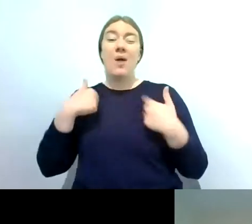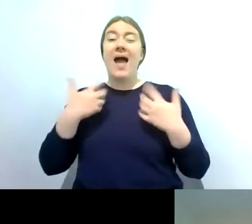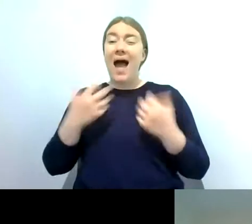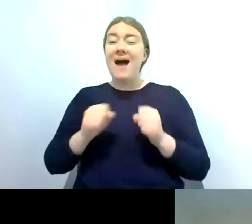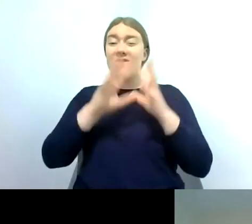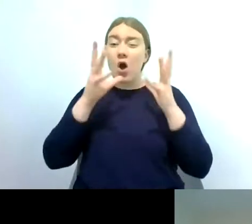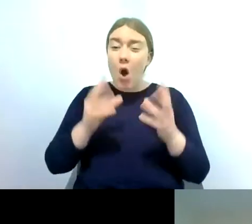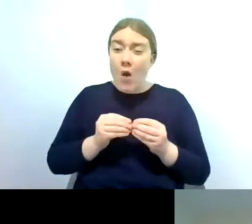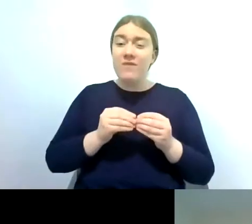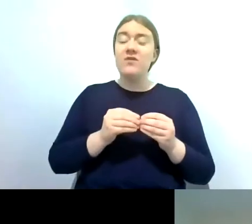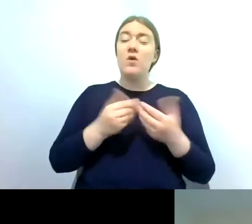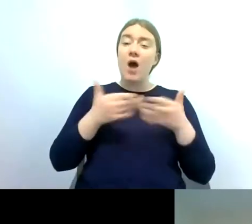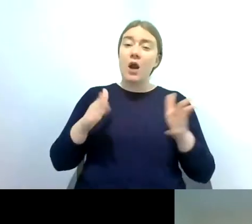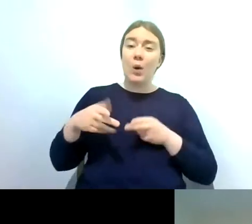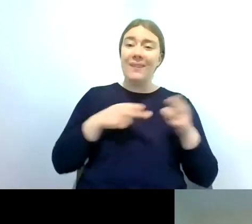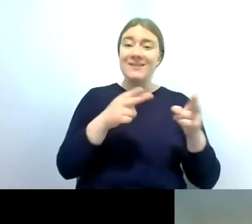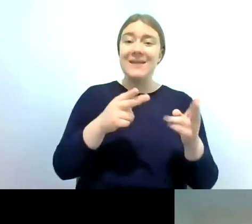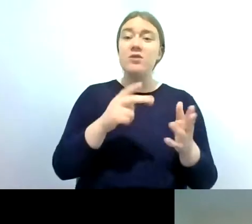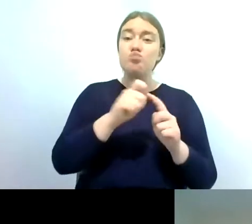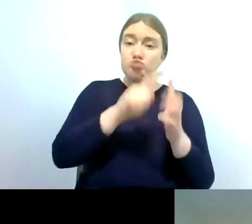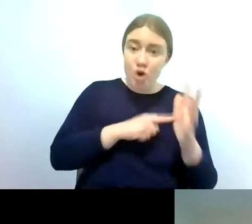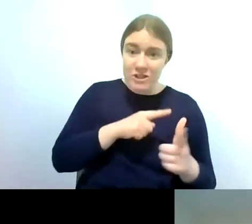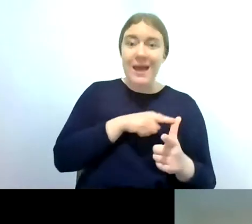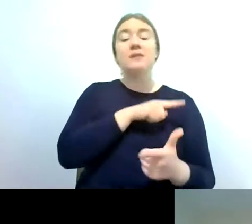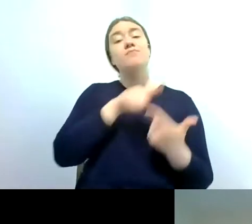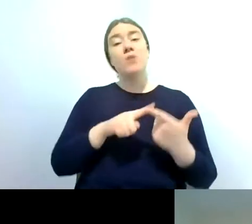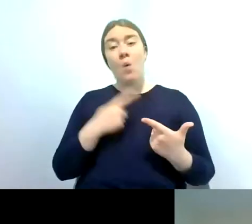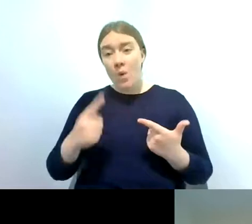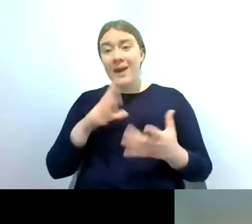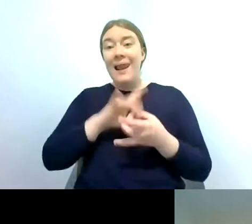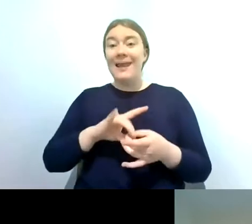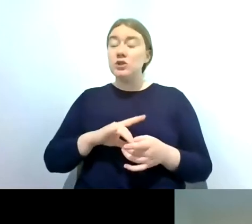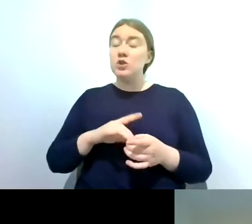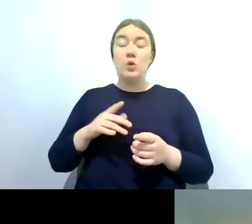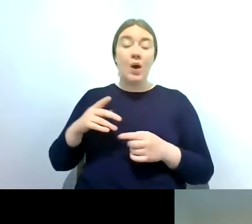project if you'd like to know more about that we had to talk about one of our fish passes um